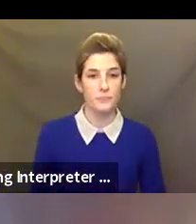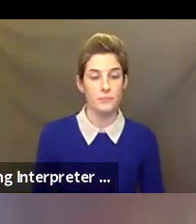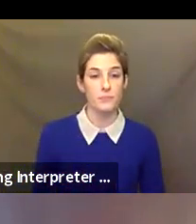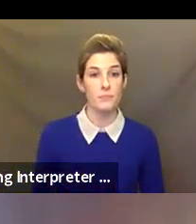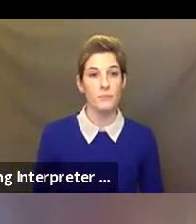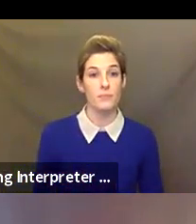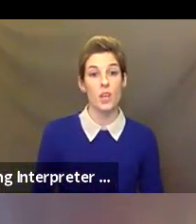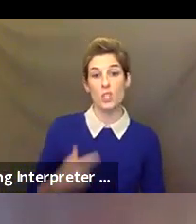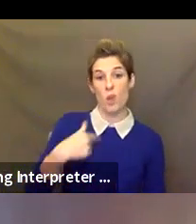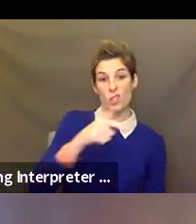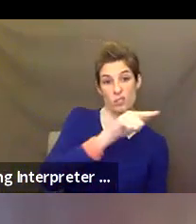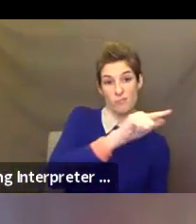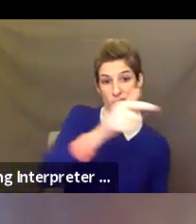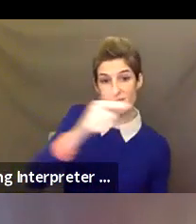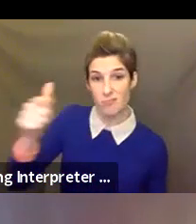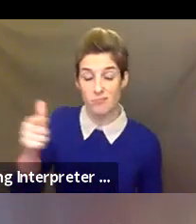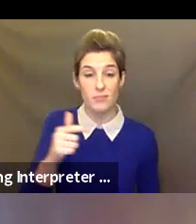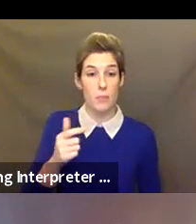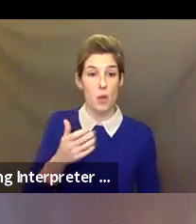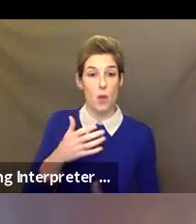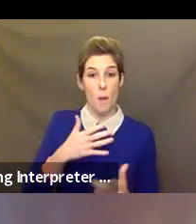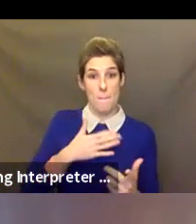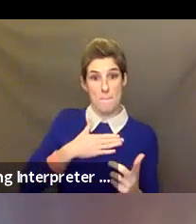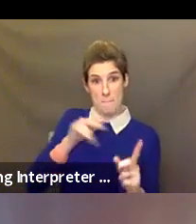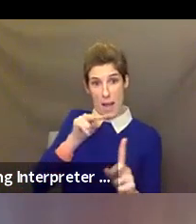in the order that you are on my screen and ask that Kelly begin.